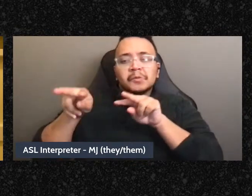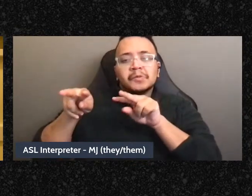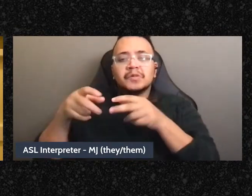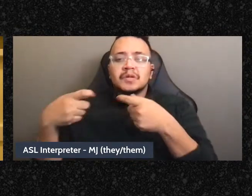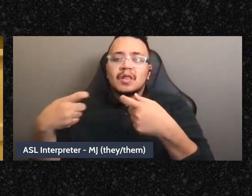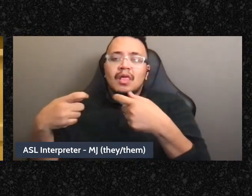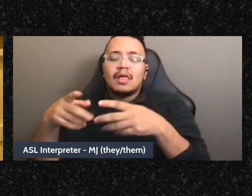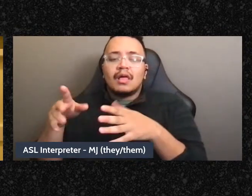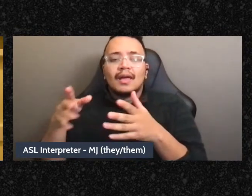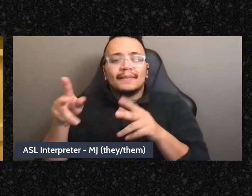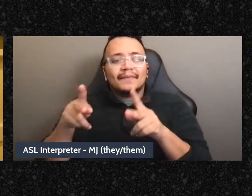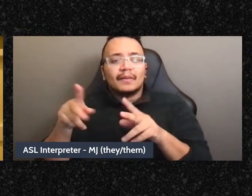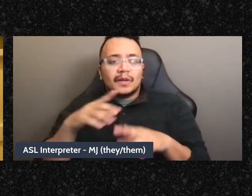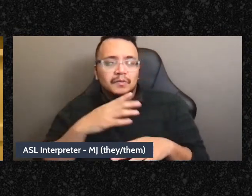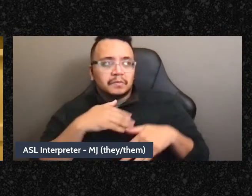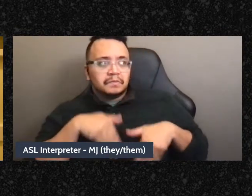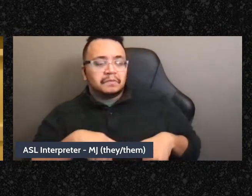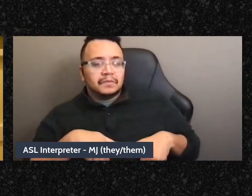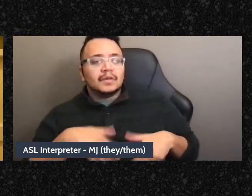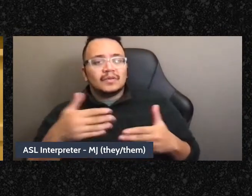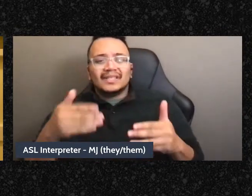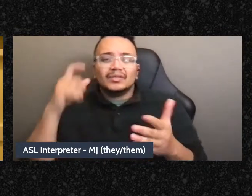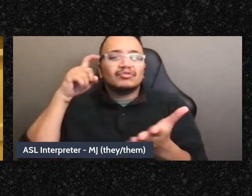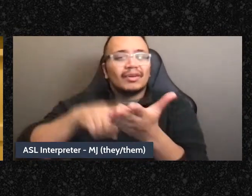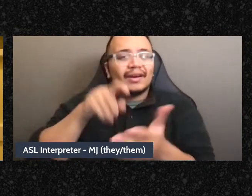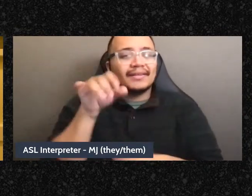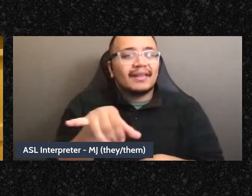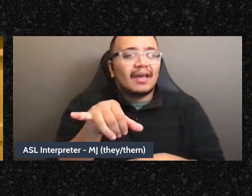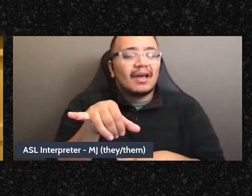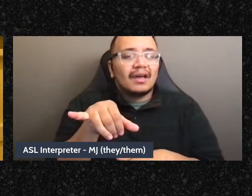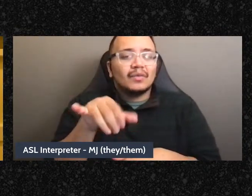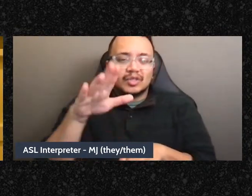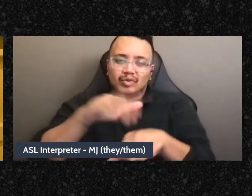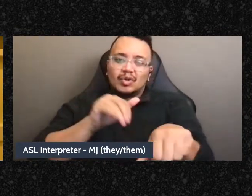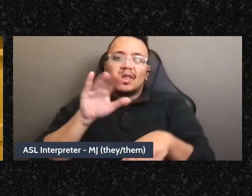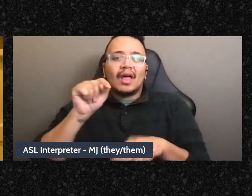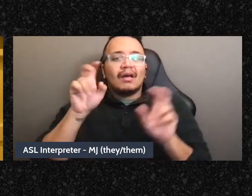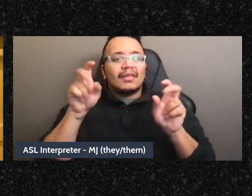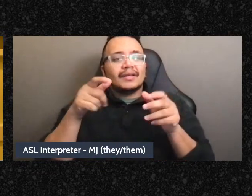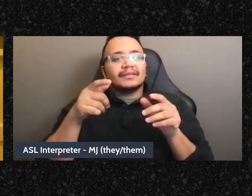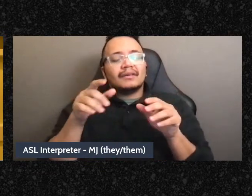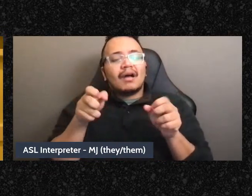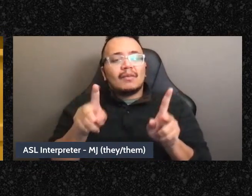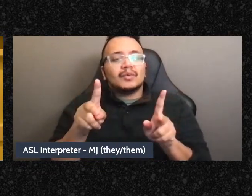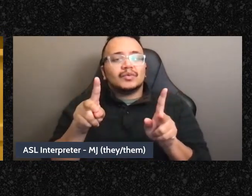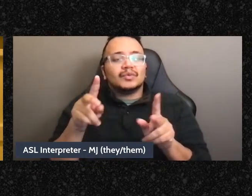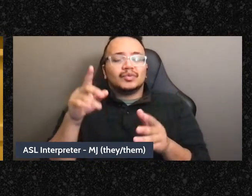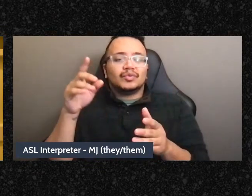it's like we need to name that that's a moment to discuss group culture like “oh I'm realizing